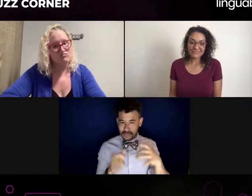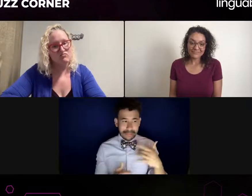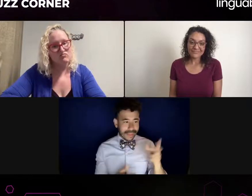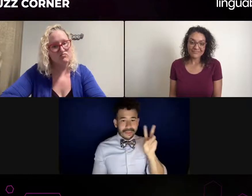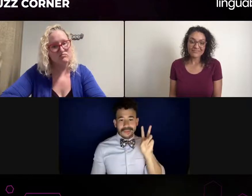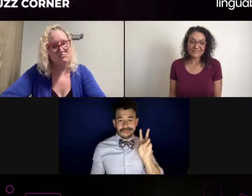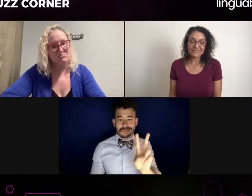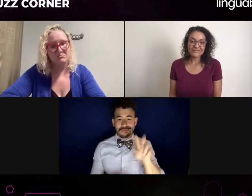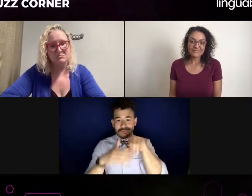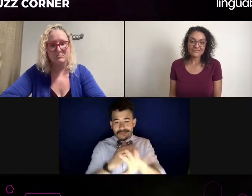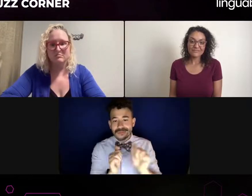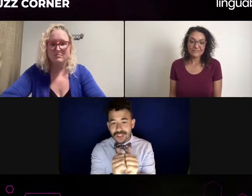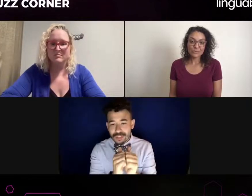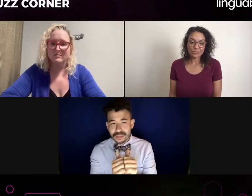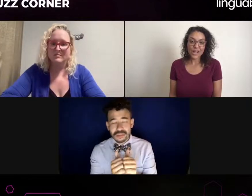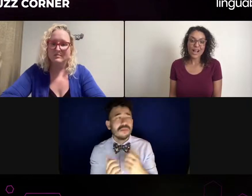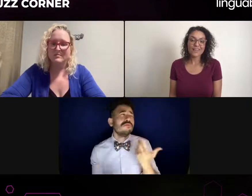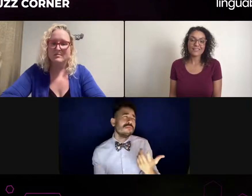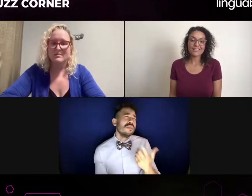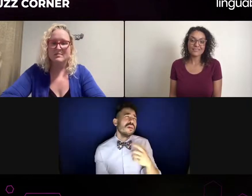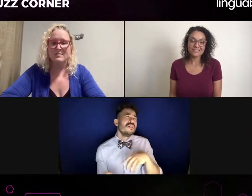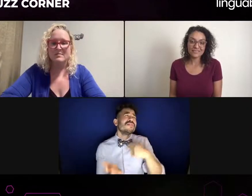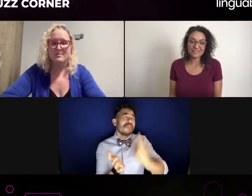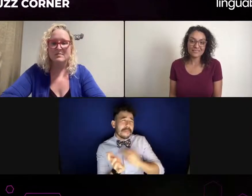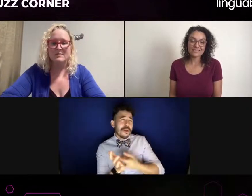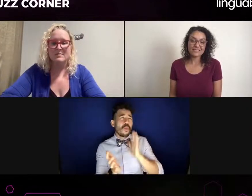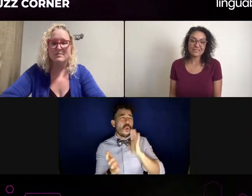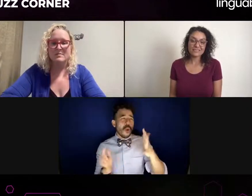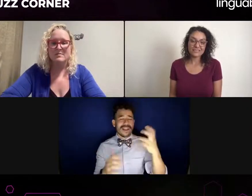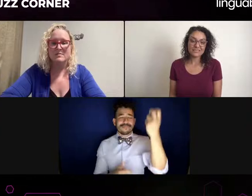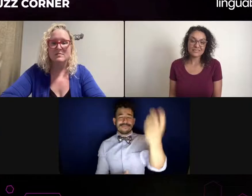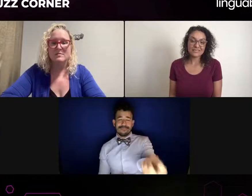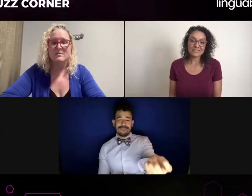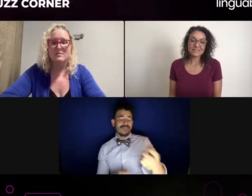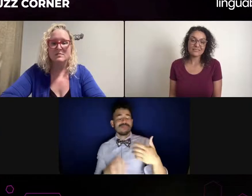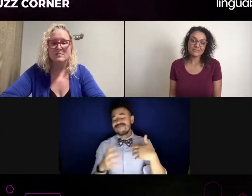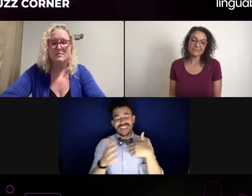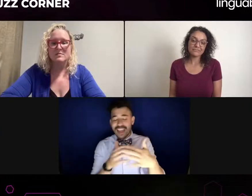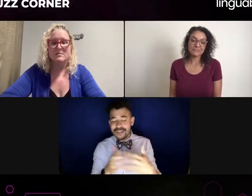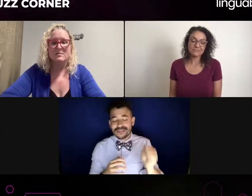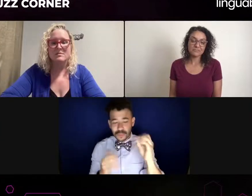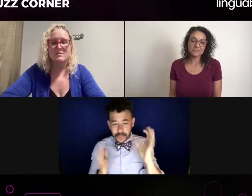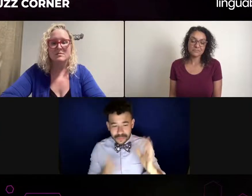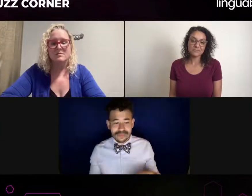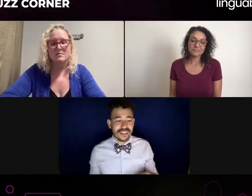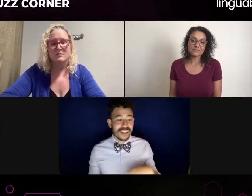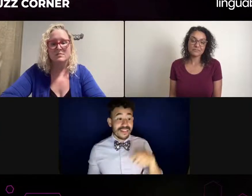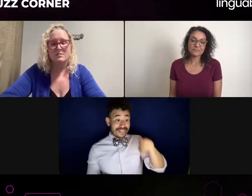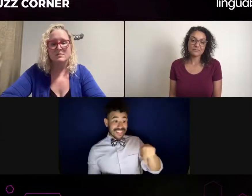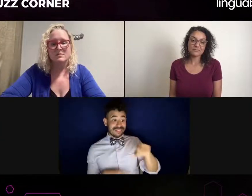And the morning of the audition, I showed up and I saw this other, quote unquote interpreter.